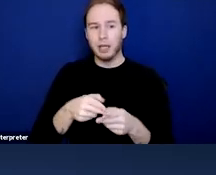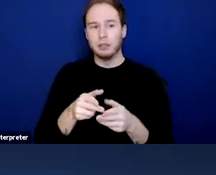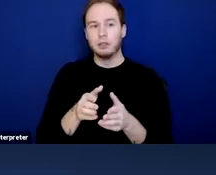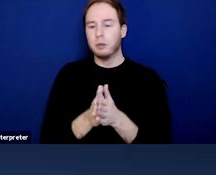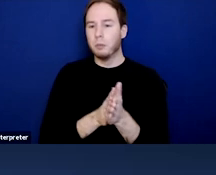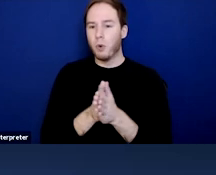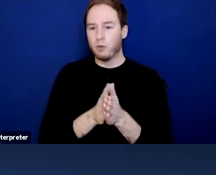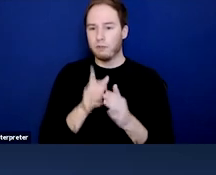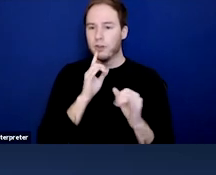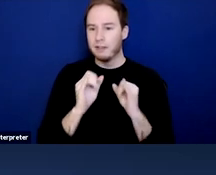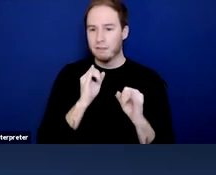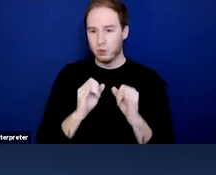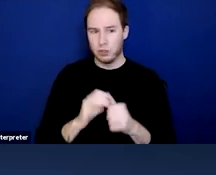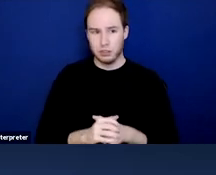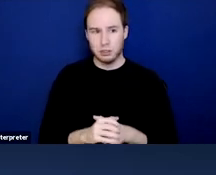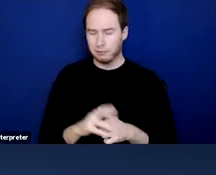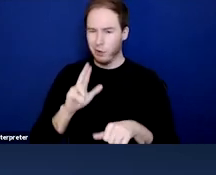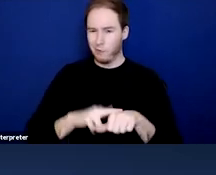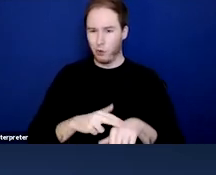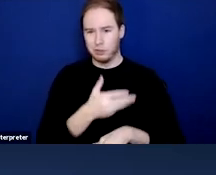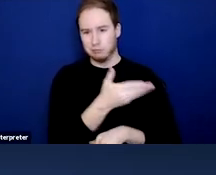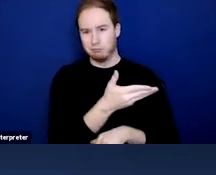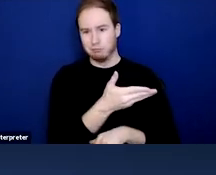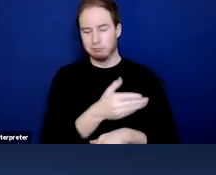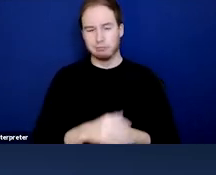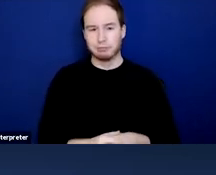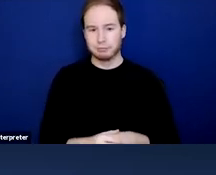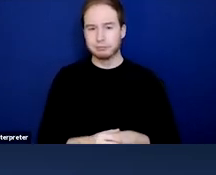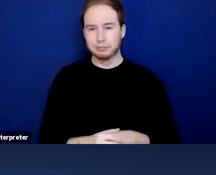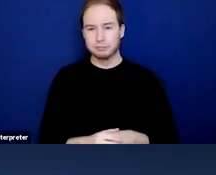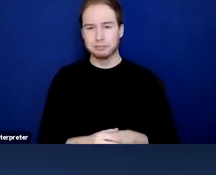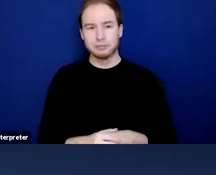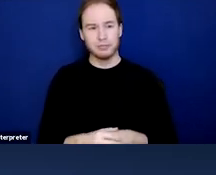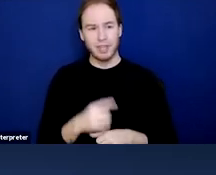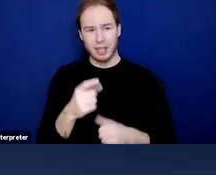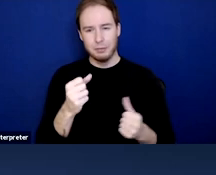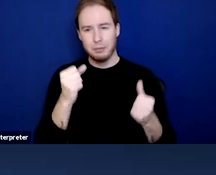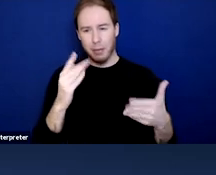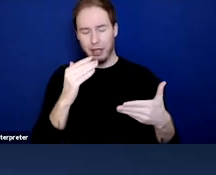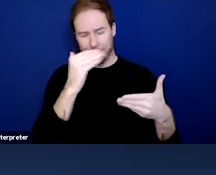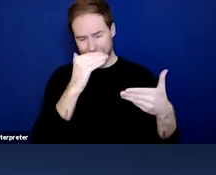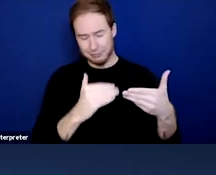So, of course, it's here. There's a lot more in this toolkit that I haven't mentioned,